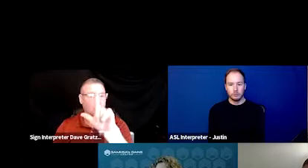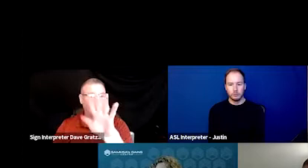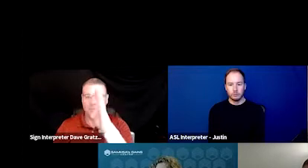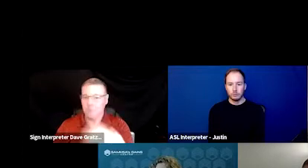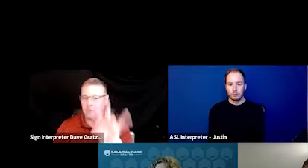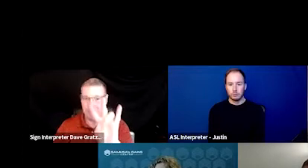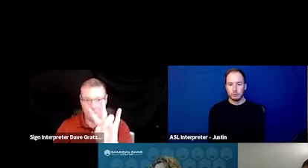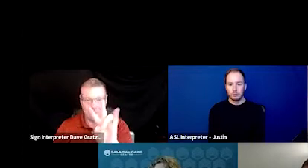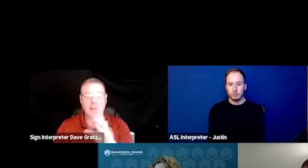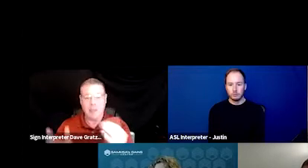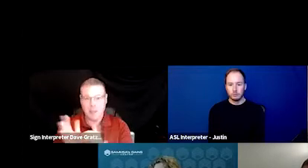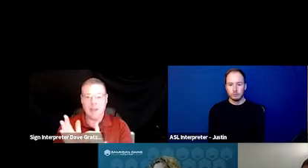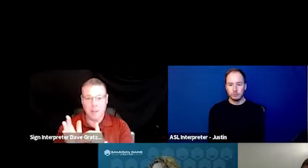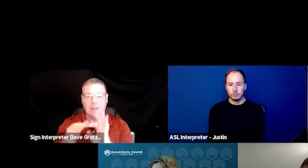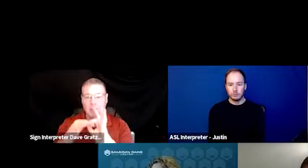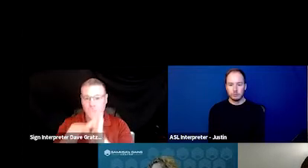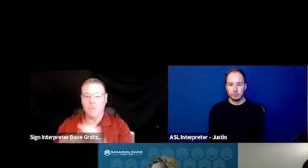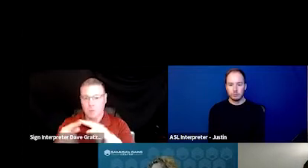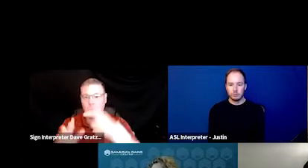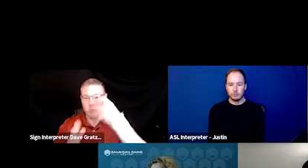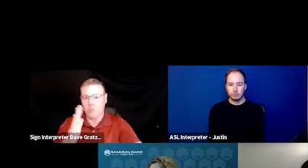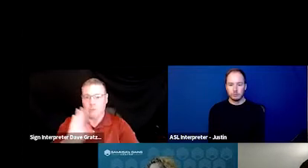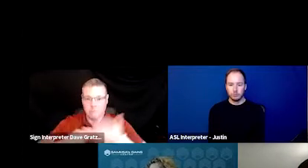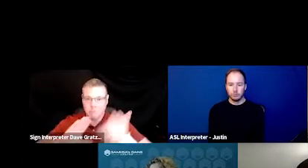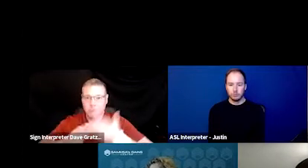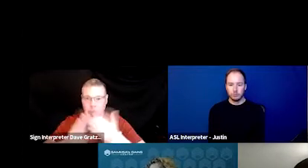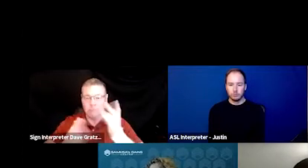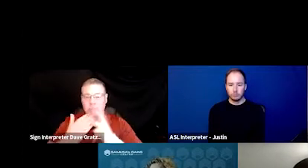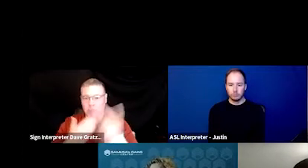and that again, it's related to the cost to operate those programs.